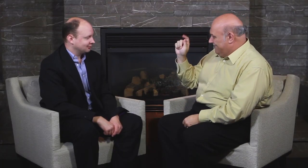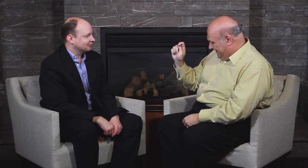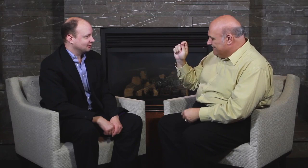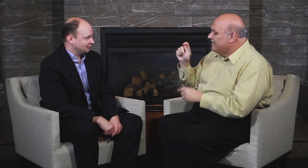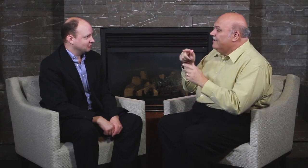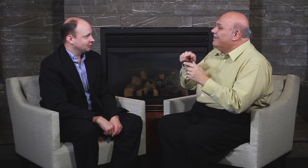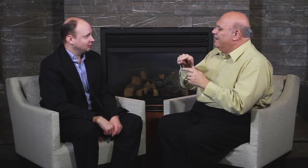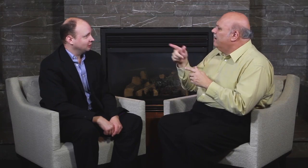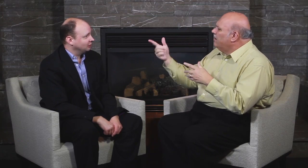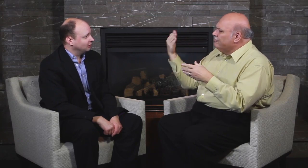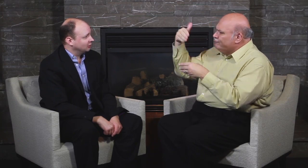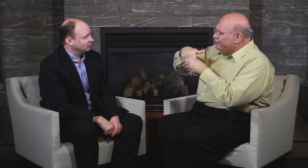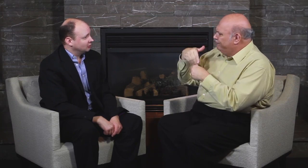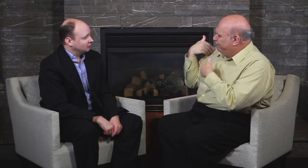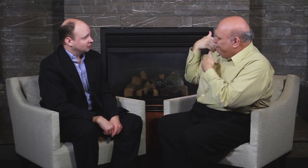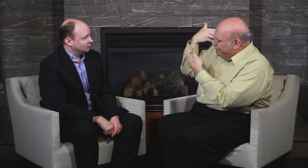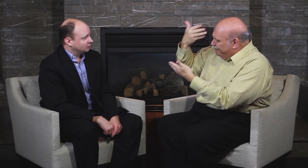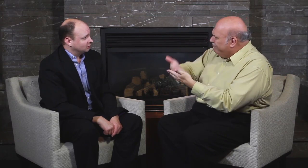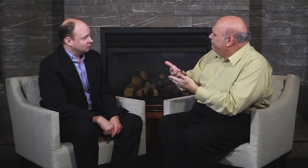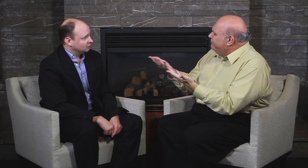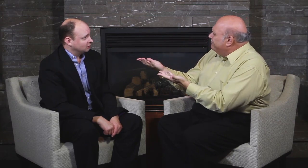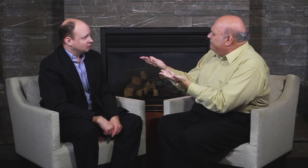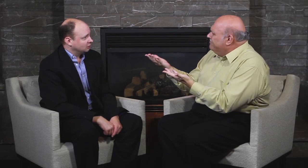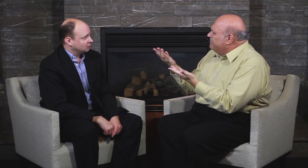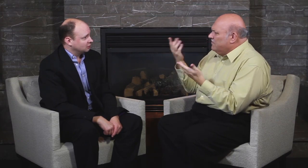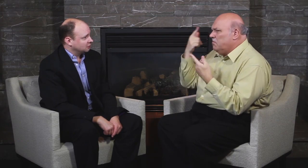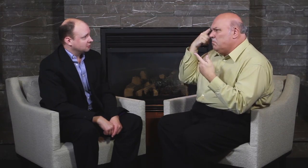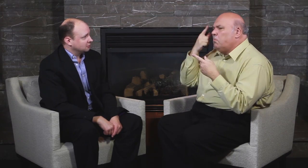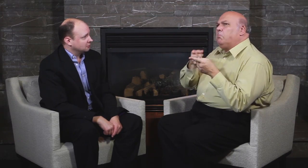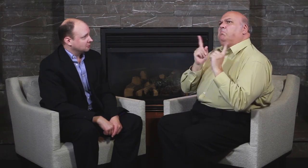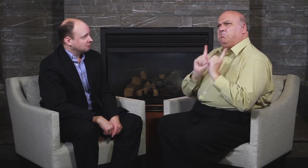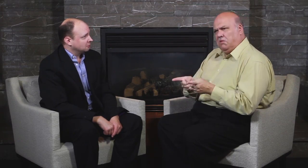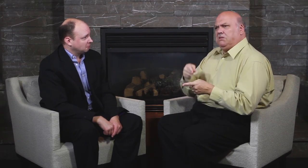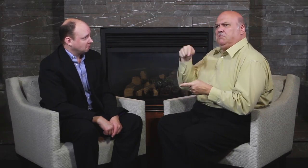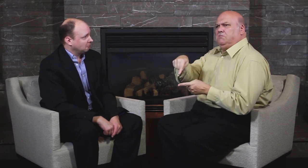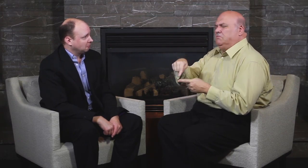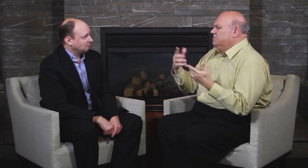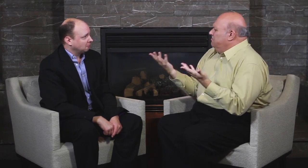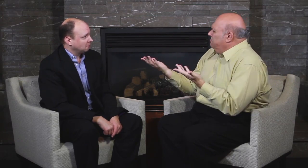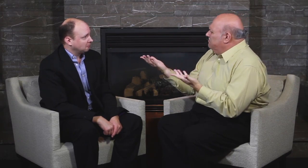Digest? Why do you think you should work for them?